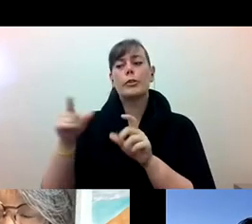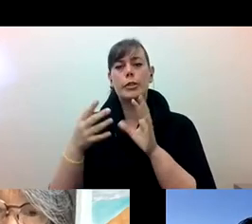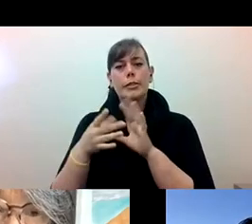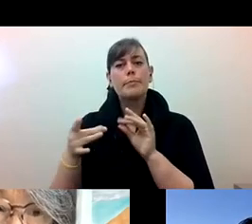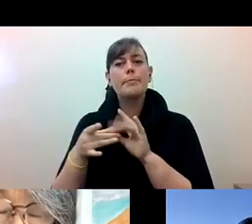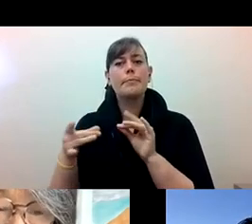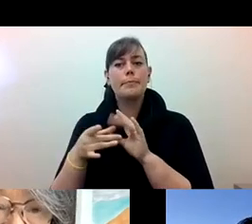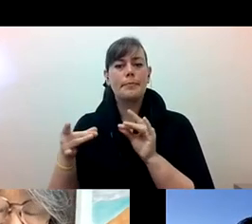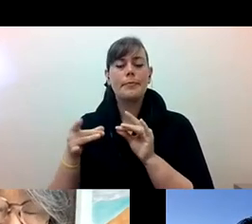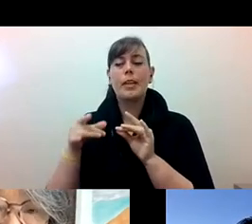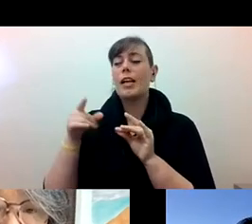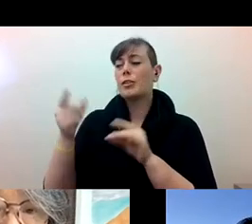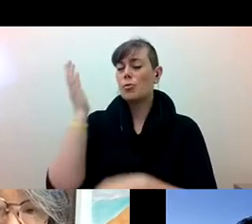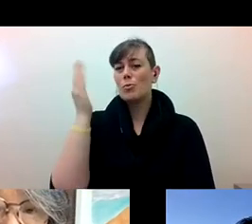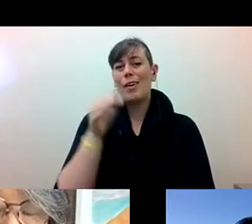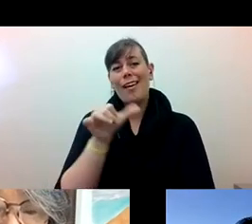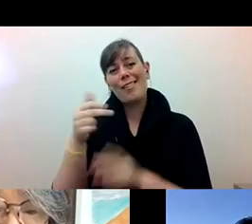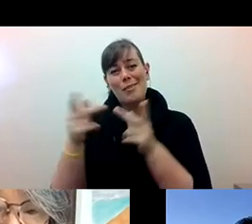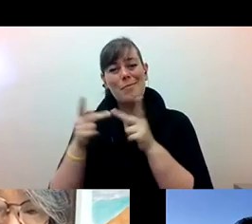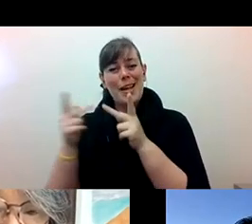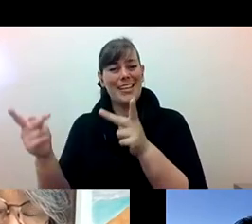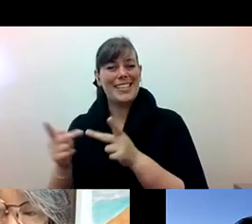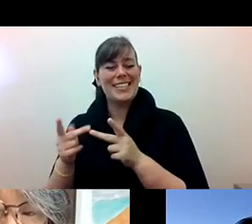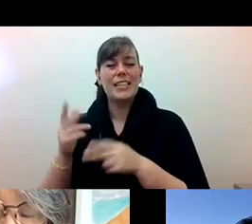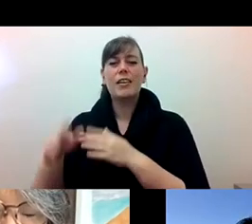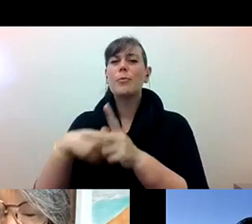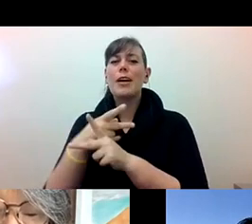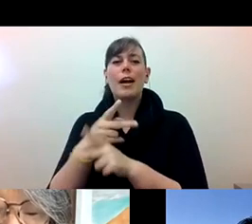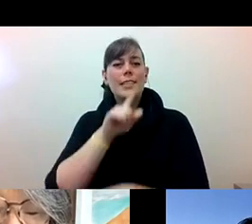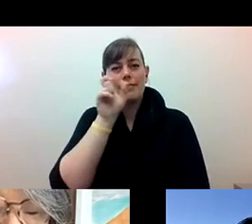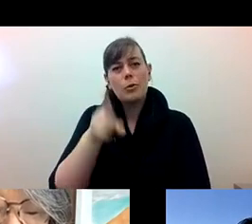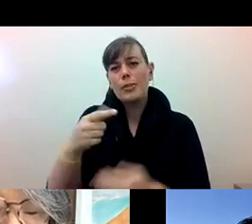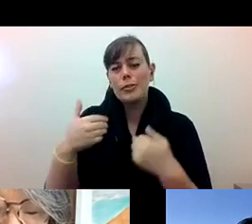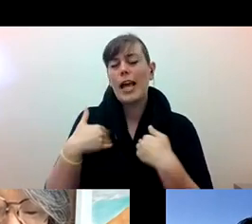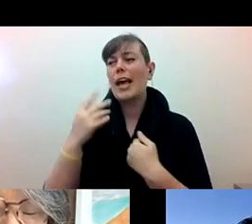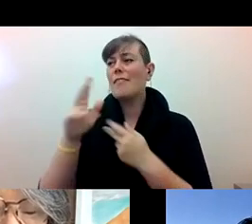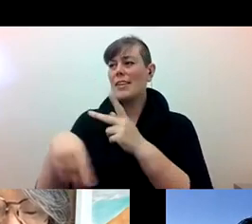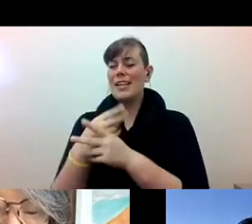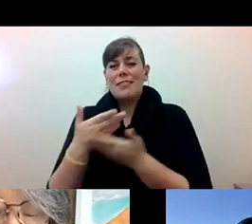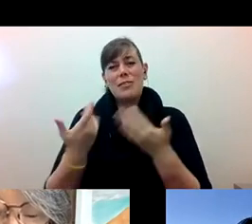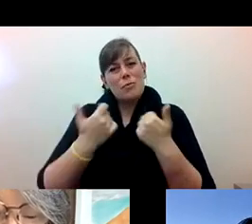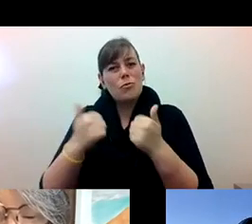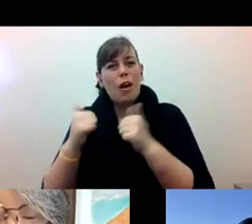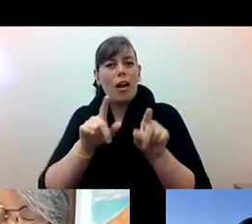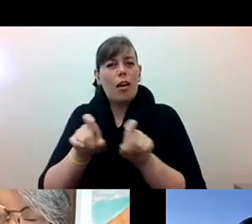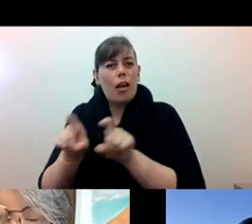Katherine Lee: you know, in other places, about, you know, what kinds of questions that they were asking, the kinds of things that they were testing, the things that I see